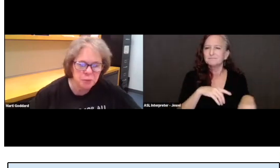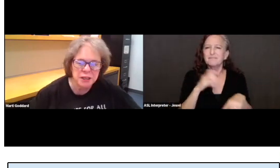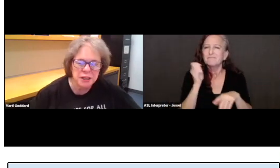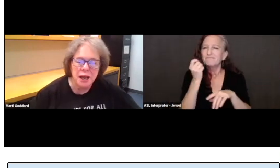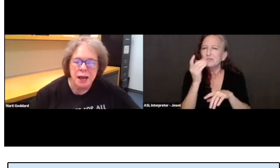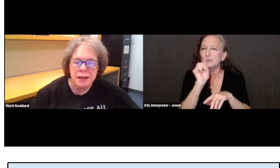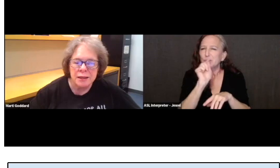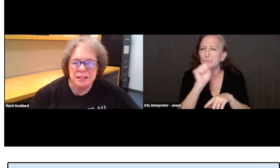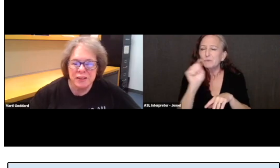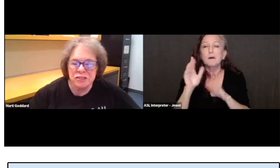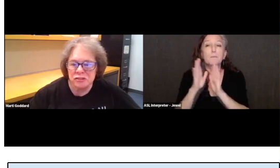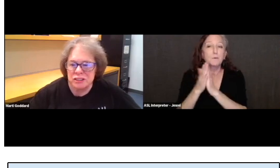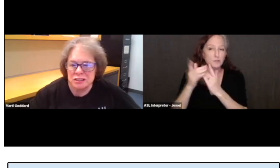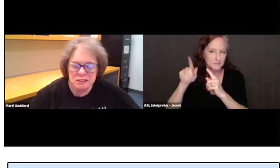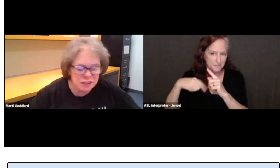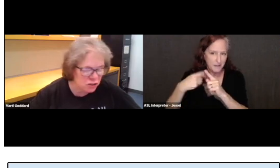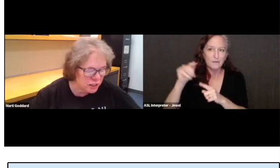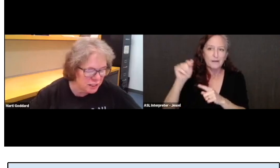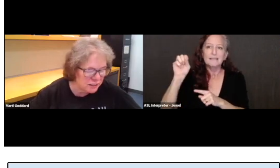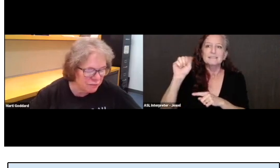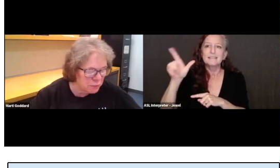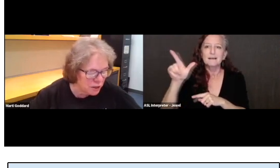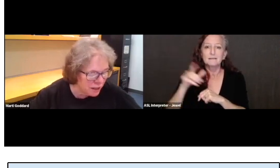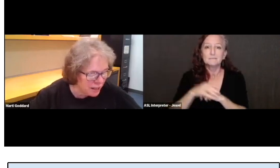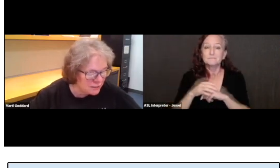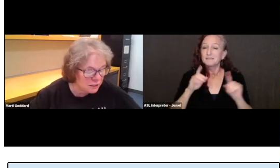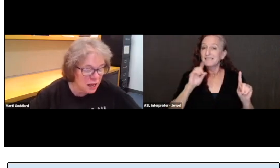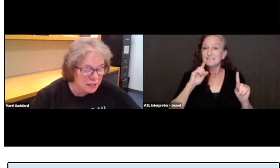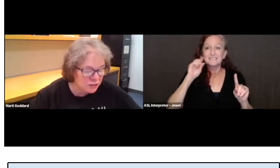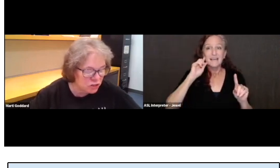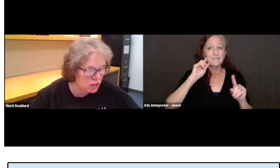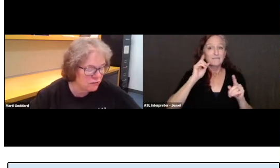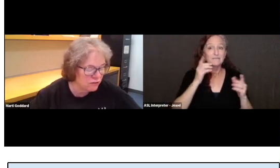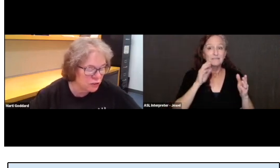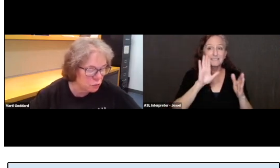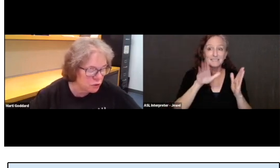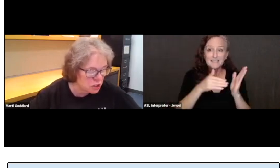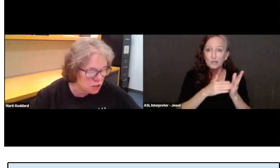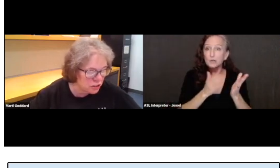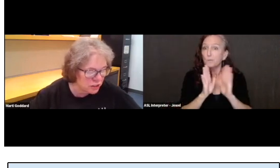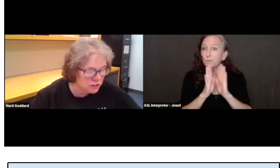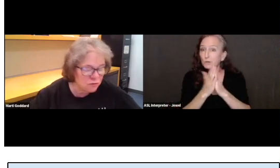But the Deaf Services Center at SFPL has lots of shelves filled with materials